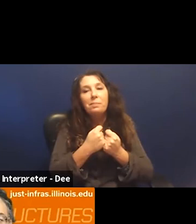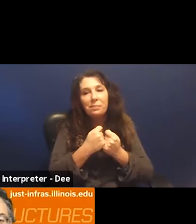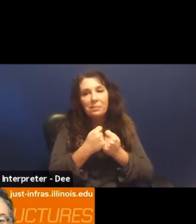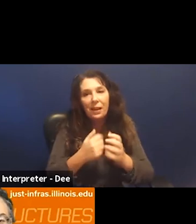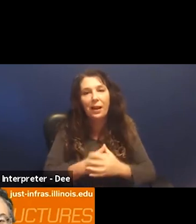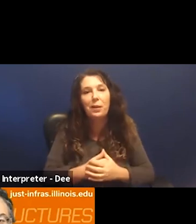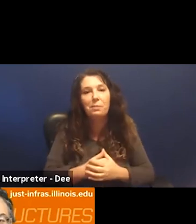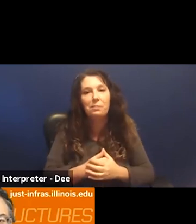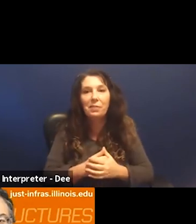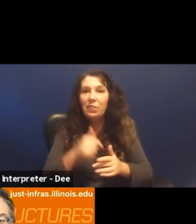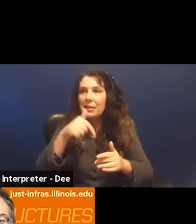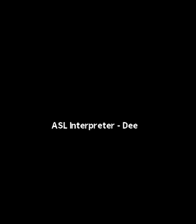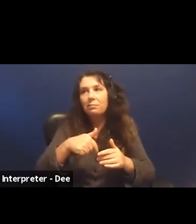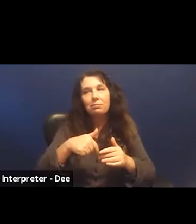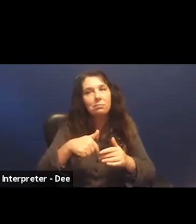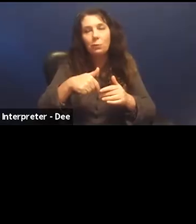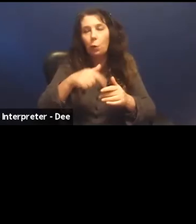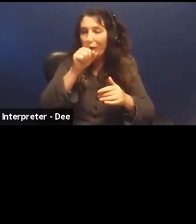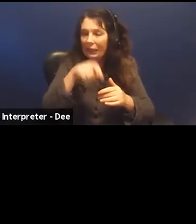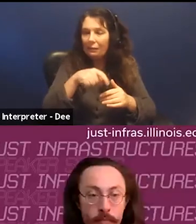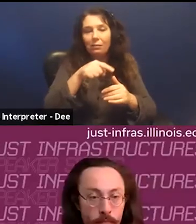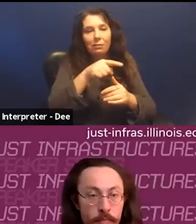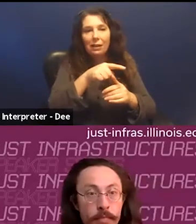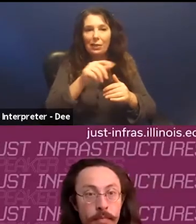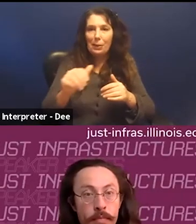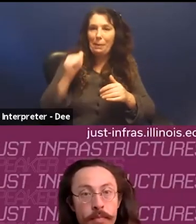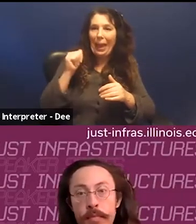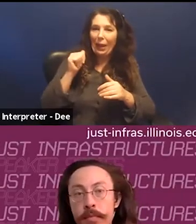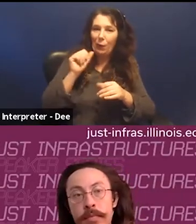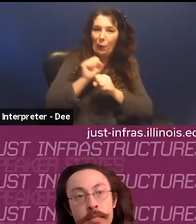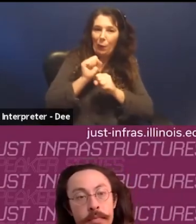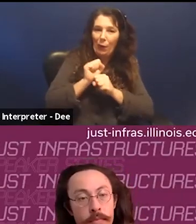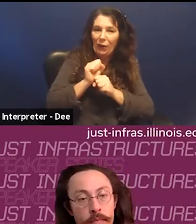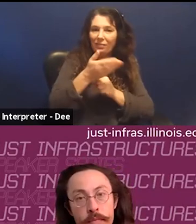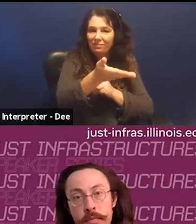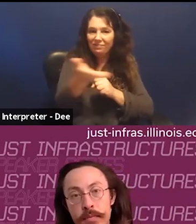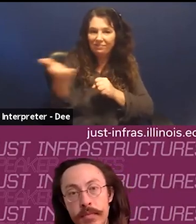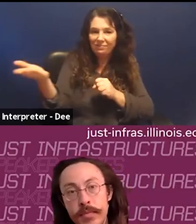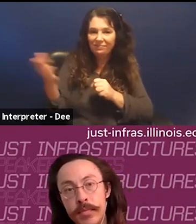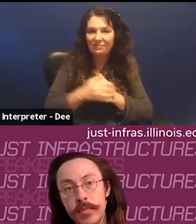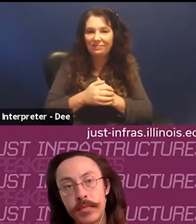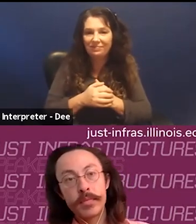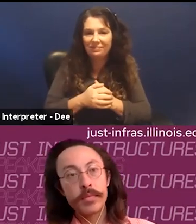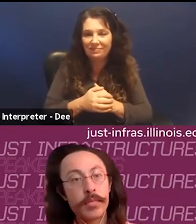None of this would have been possible without the without the back end work of Mitchell Oliver genius who.